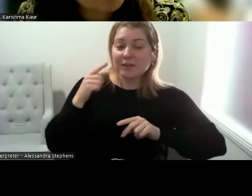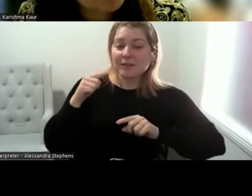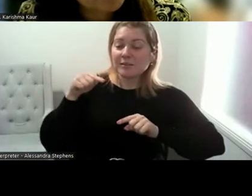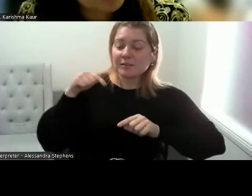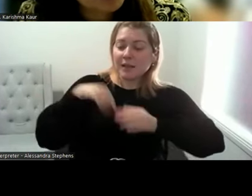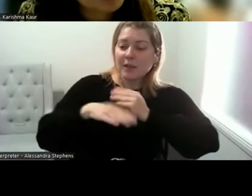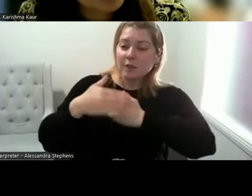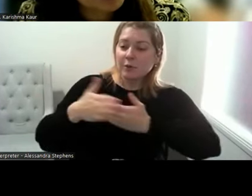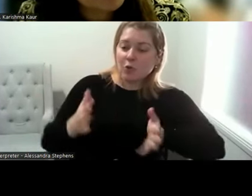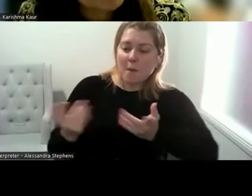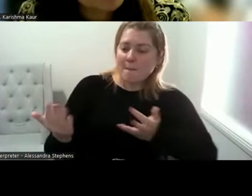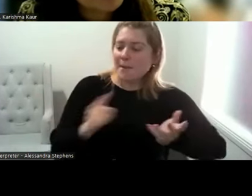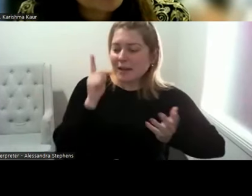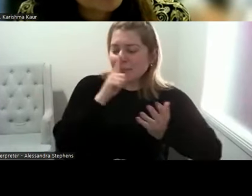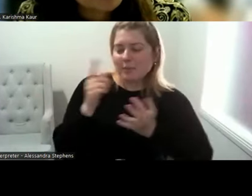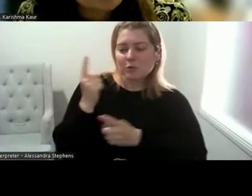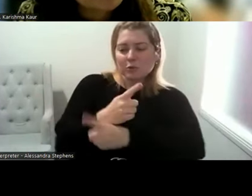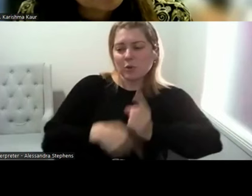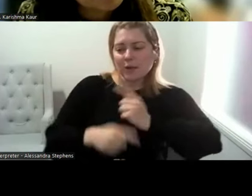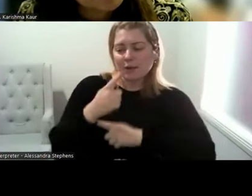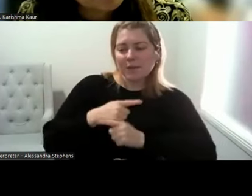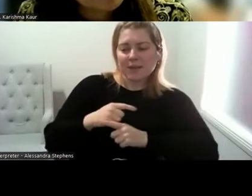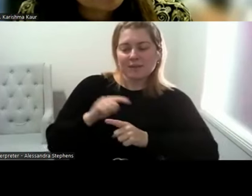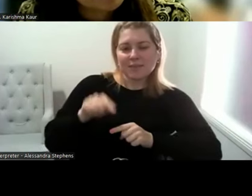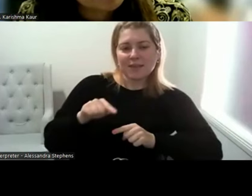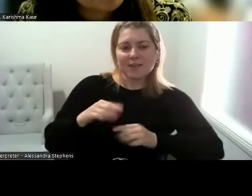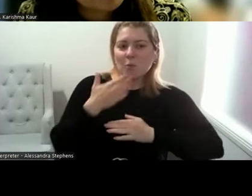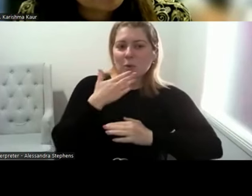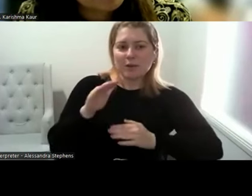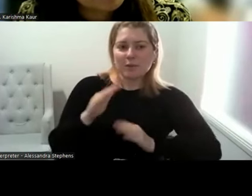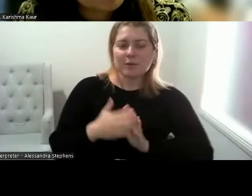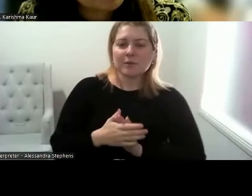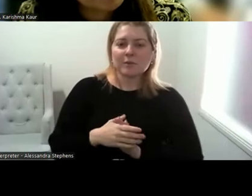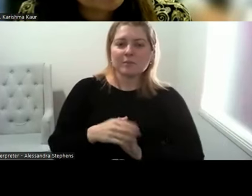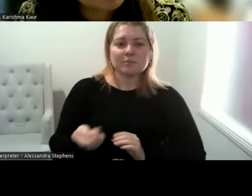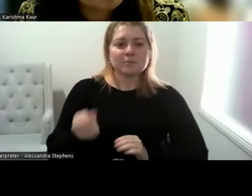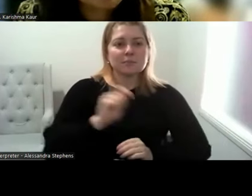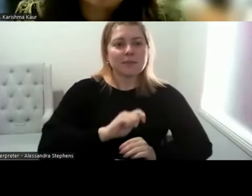That's great. And then I pass over to, Rhi, what are your thoughts?